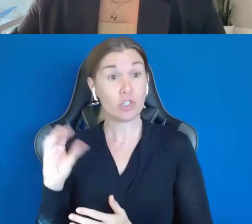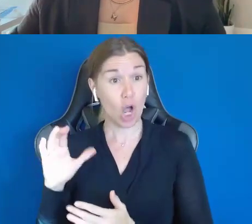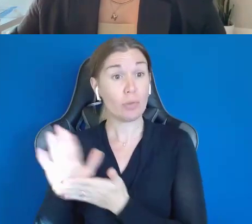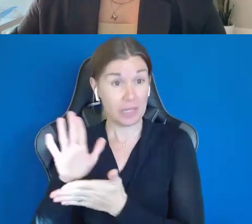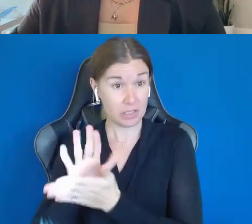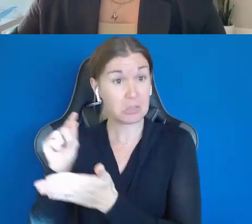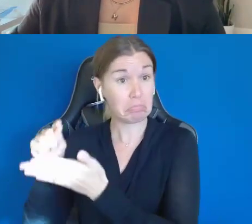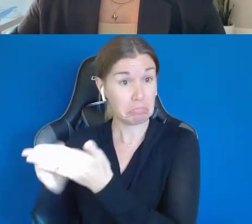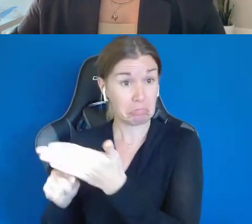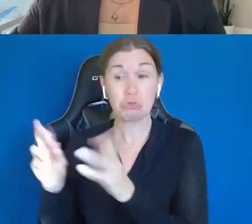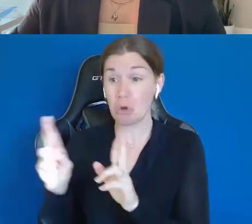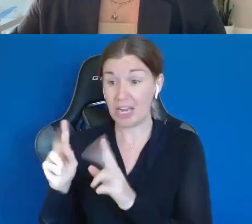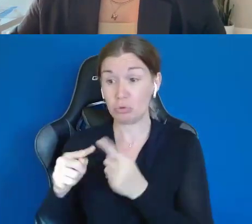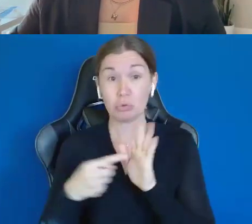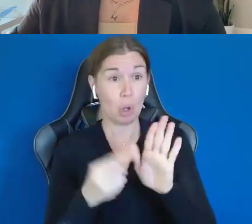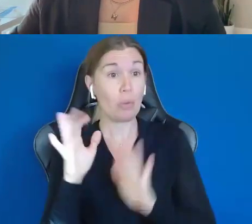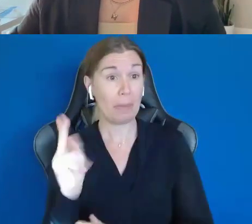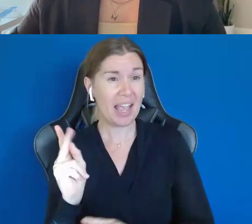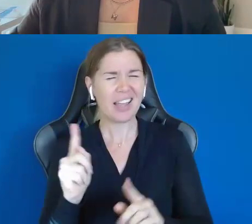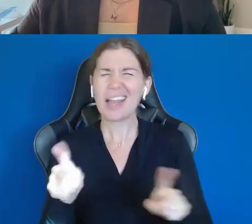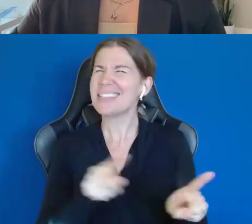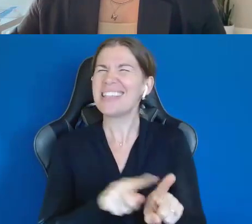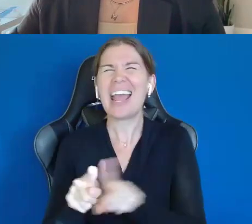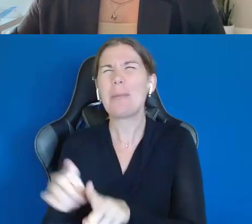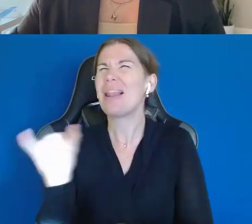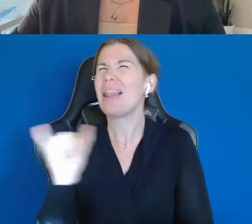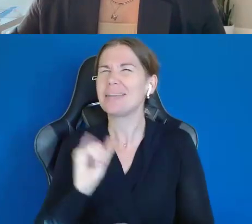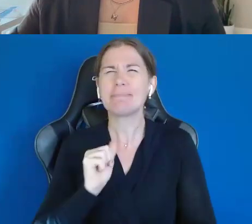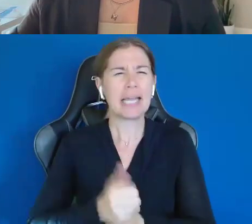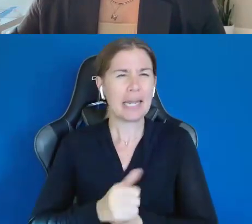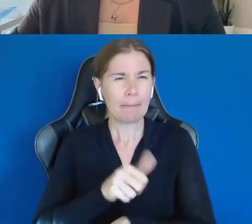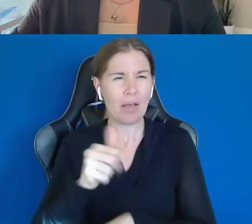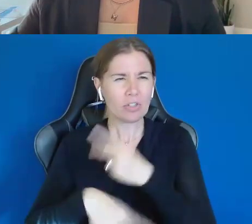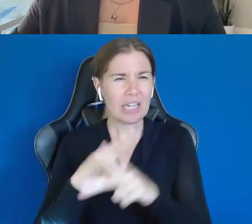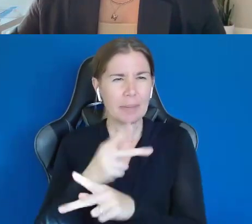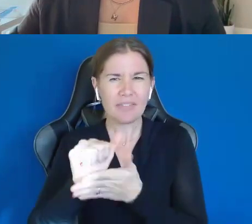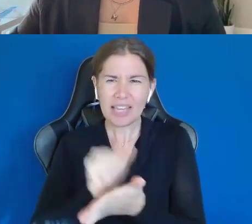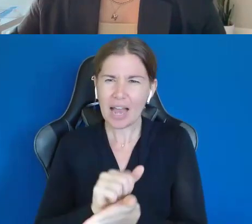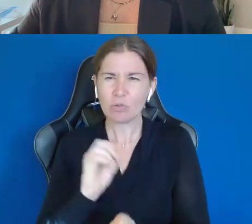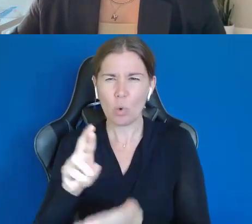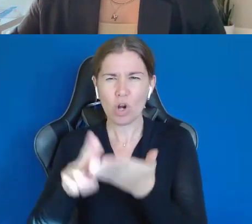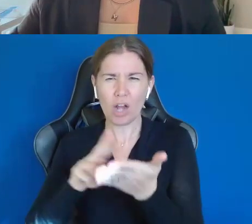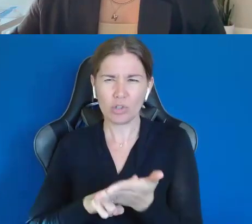And it's been the same with setting up other types of accounts and contracts as it pertains to the business.